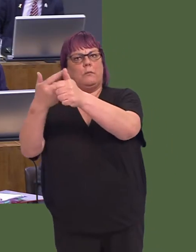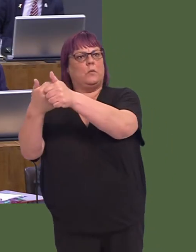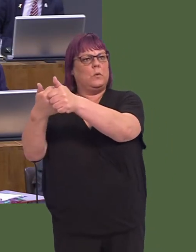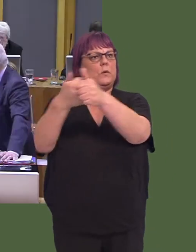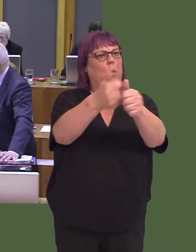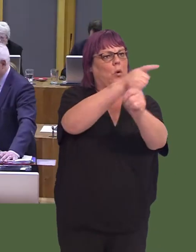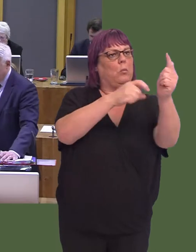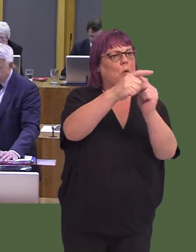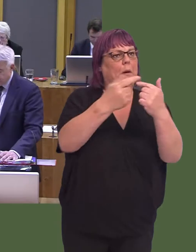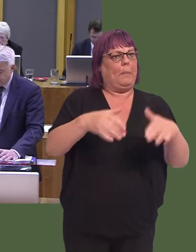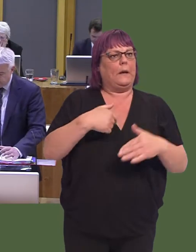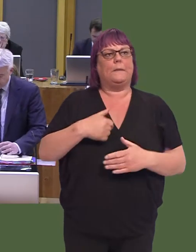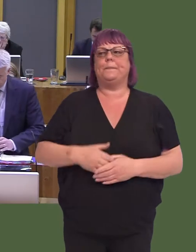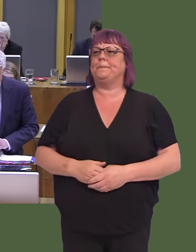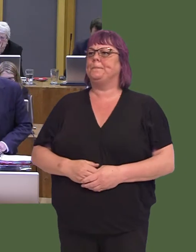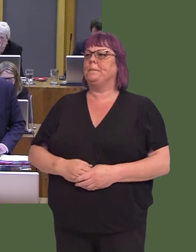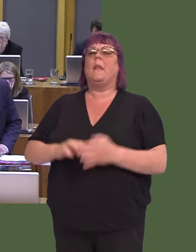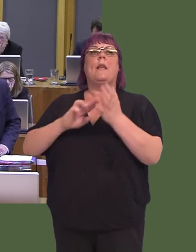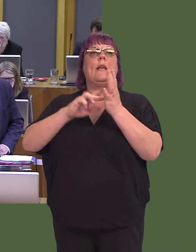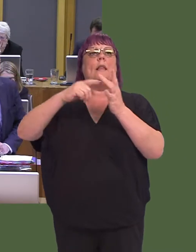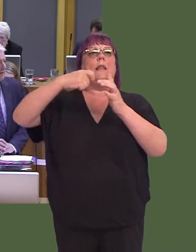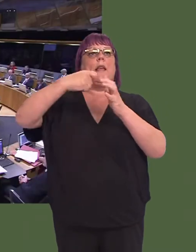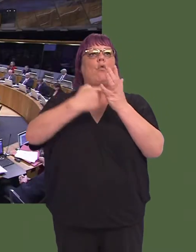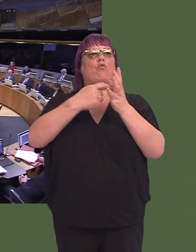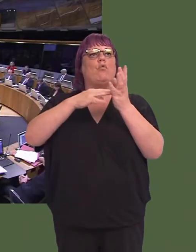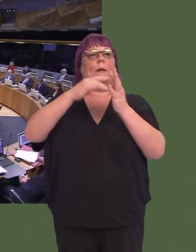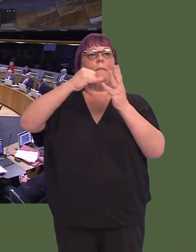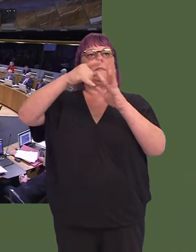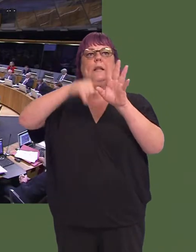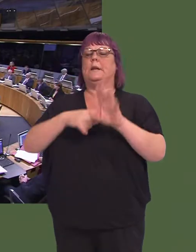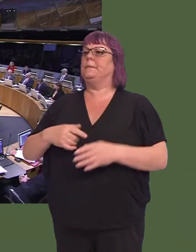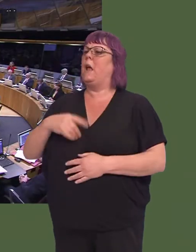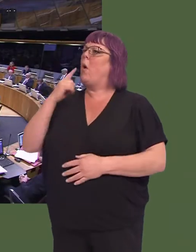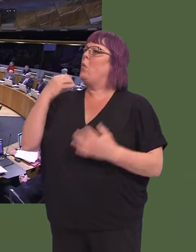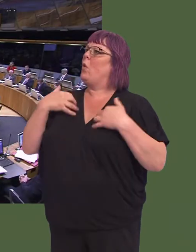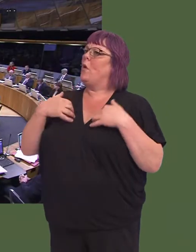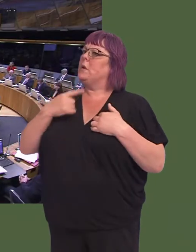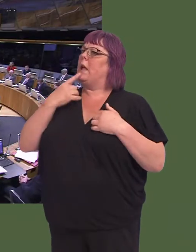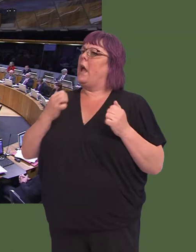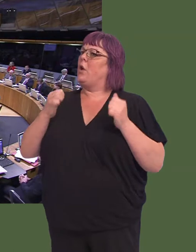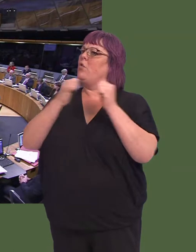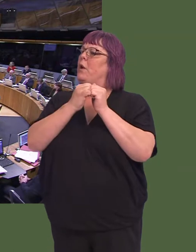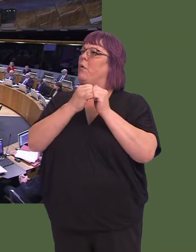people. Nick Ramsay AM: First Minister, I was looking forward there to saying I agree with Rhianon Passmore.